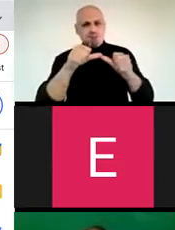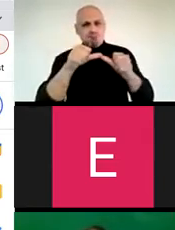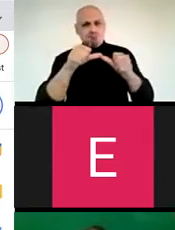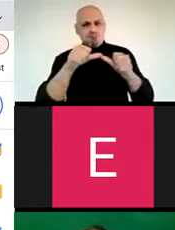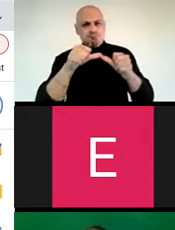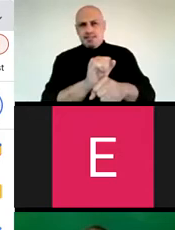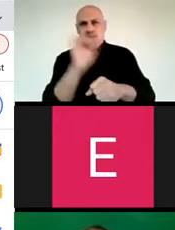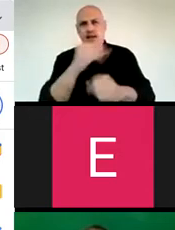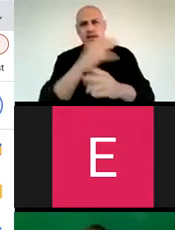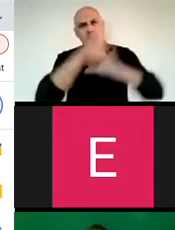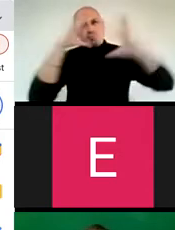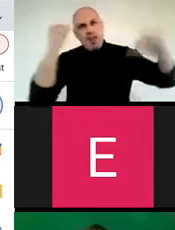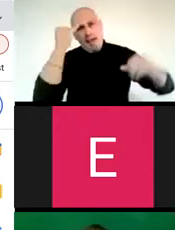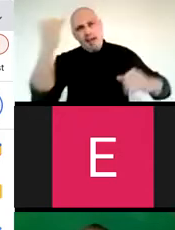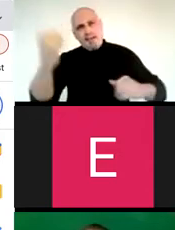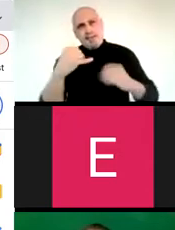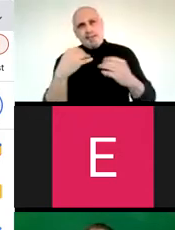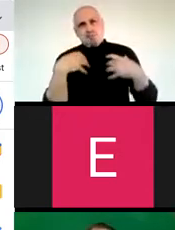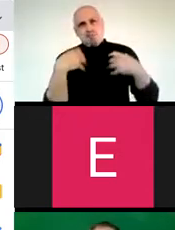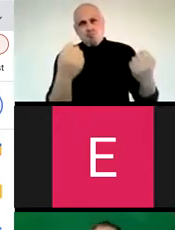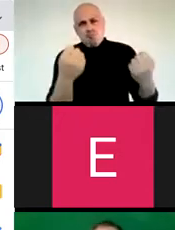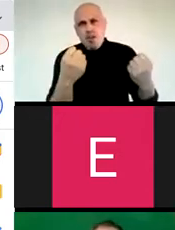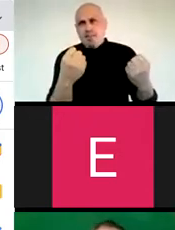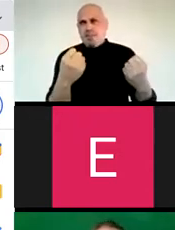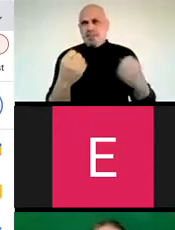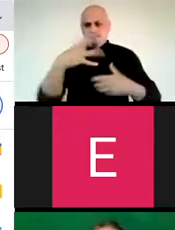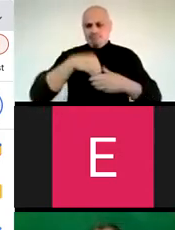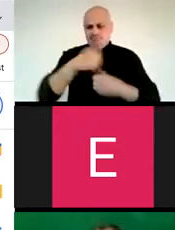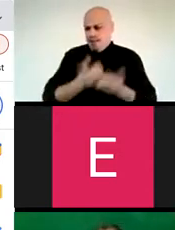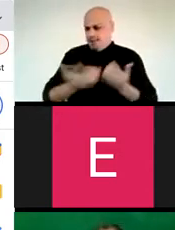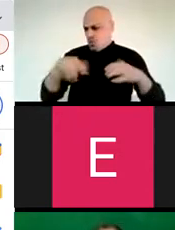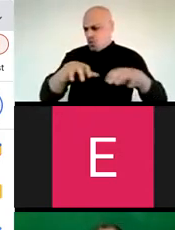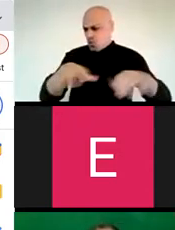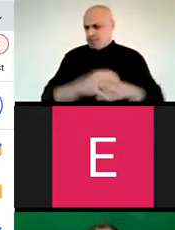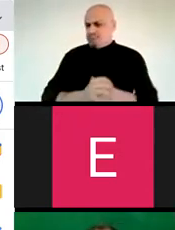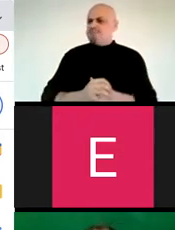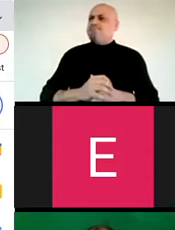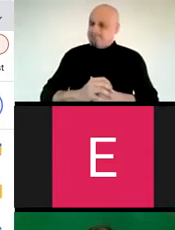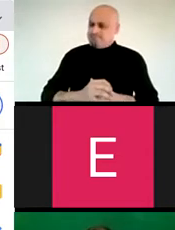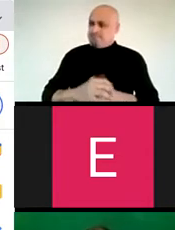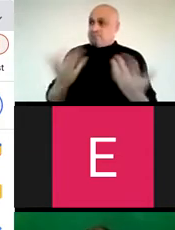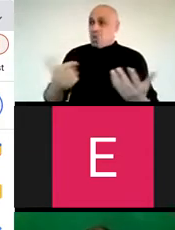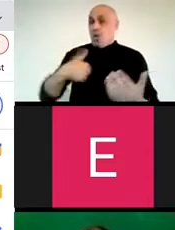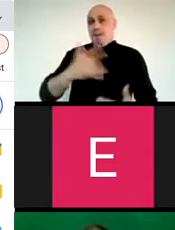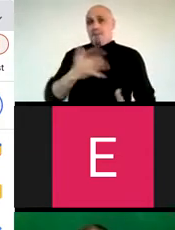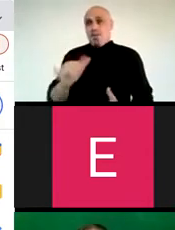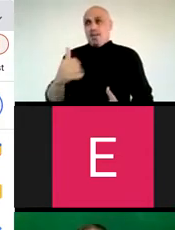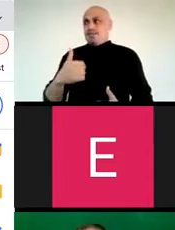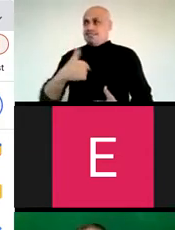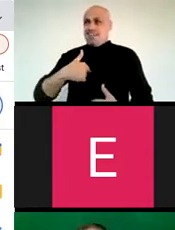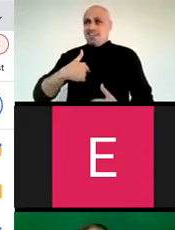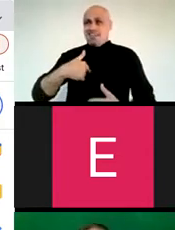continuing our work. And so, this idea of bravery interlinked with what we are doing. So, I feel like